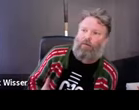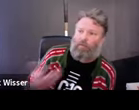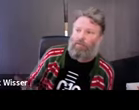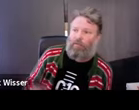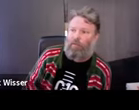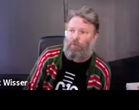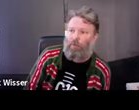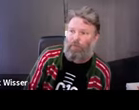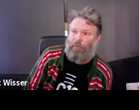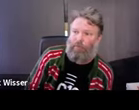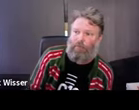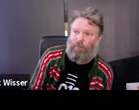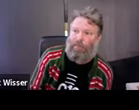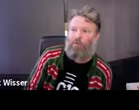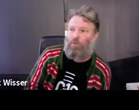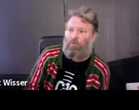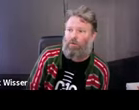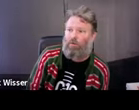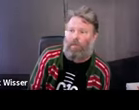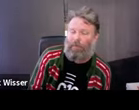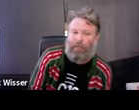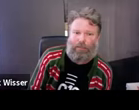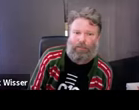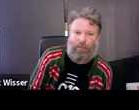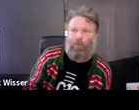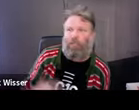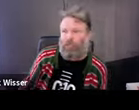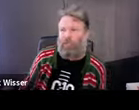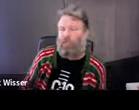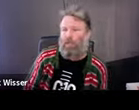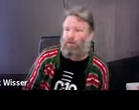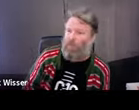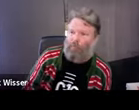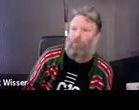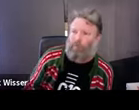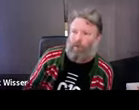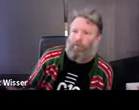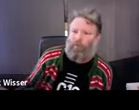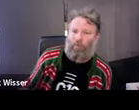to attempt to make this School of Cultural Adaption which is